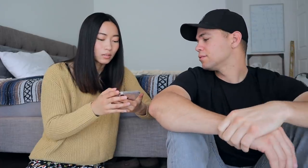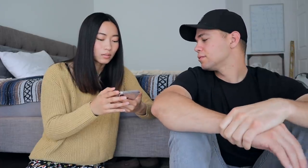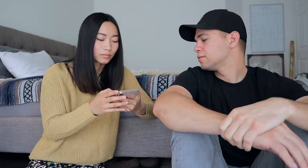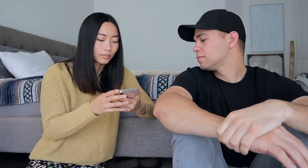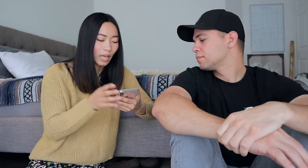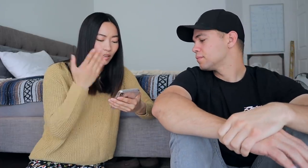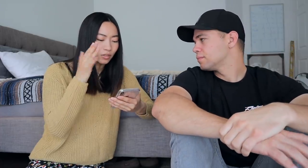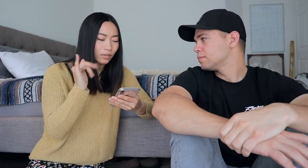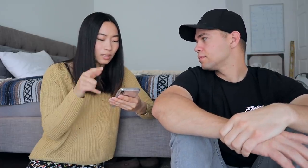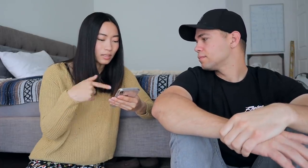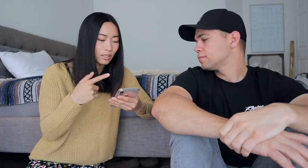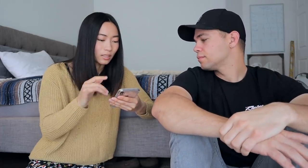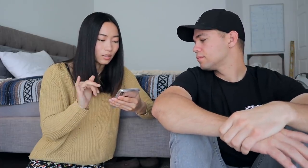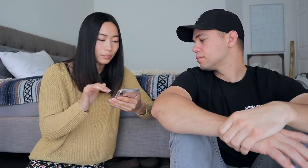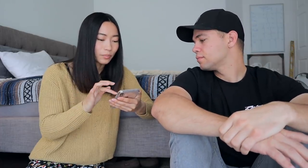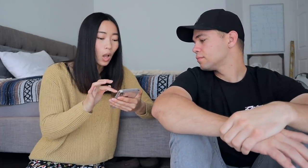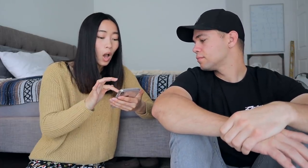yeah I don't know that sign either